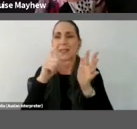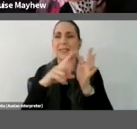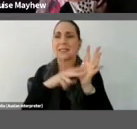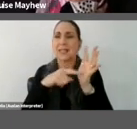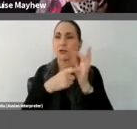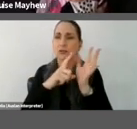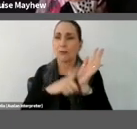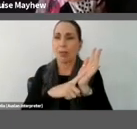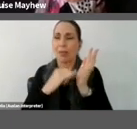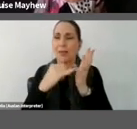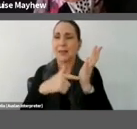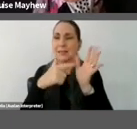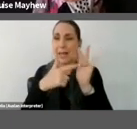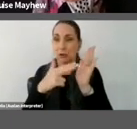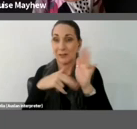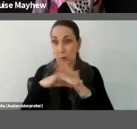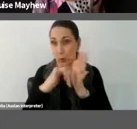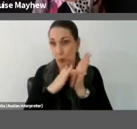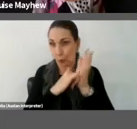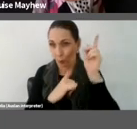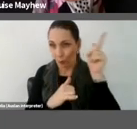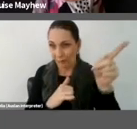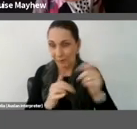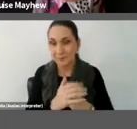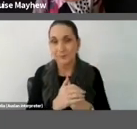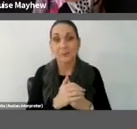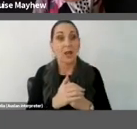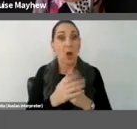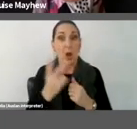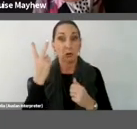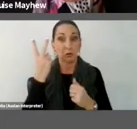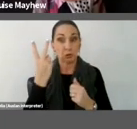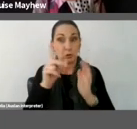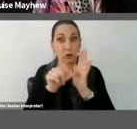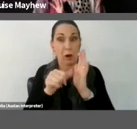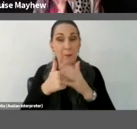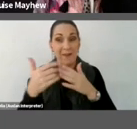Twice a day and unannounced to train commuters, that